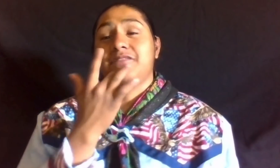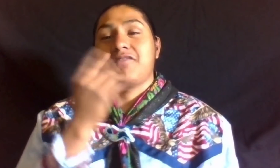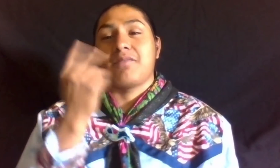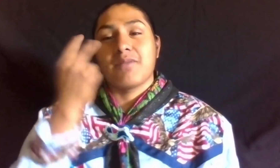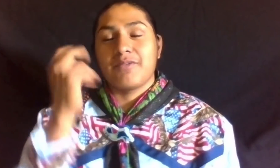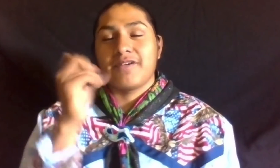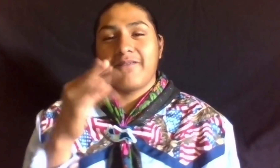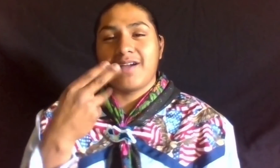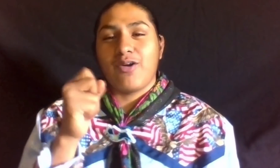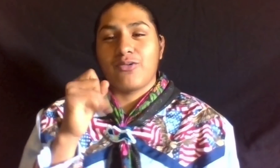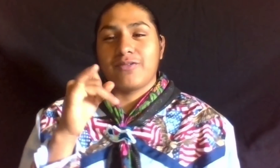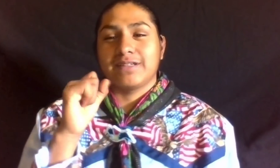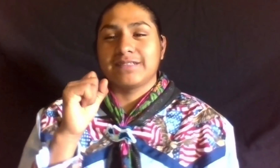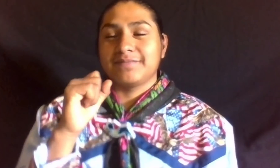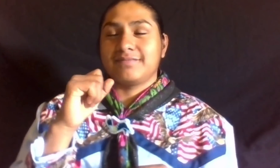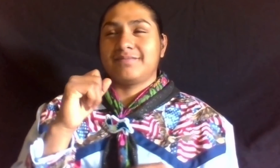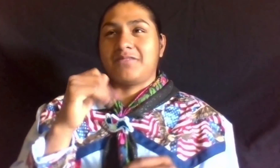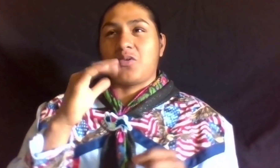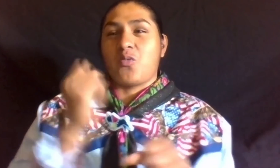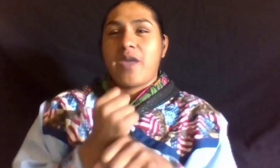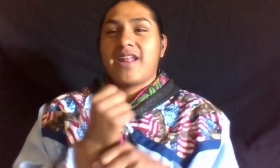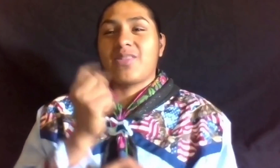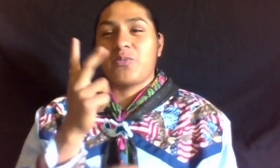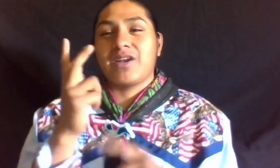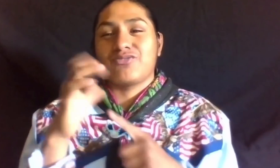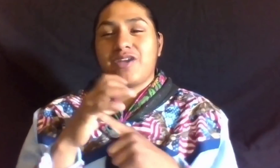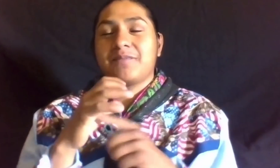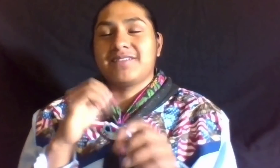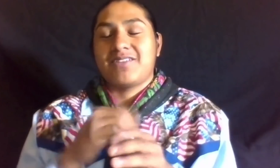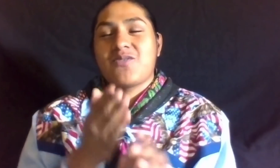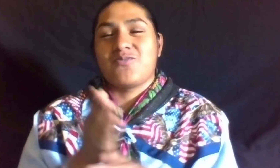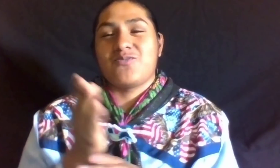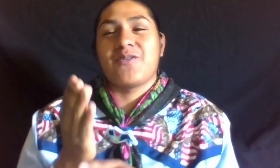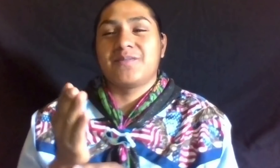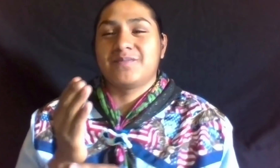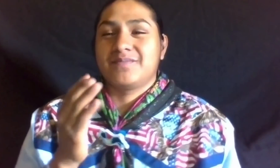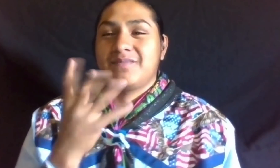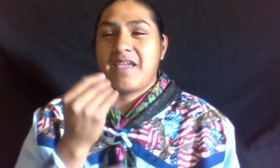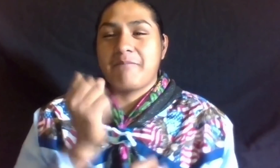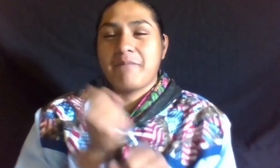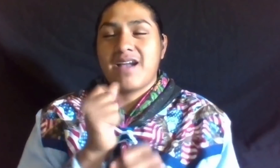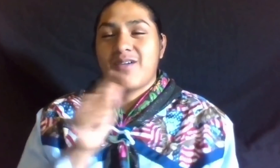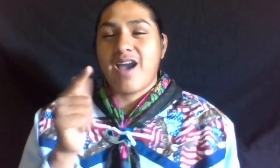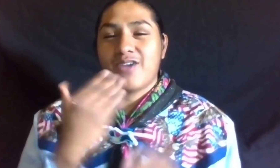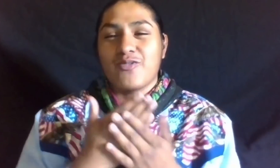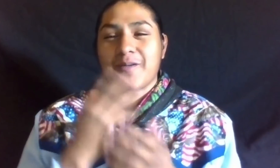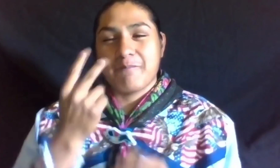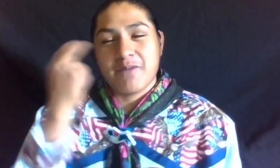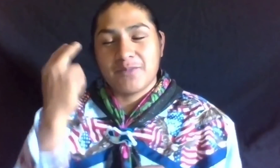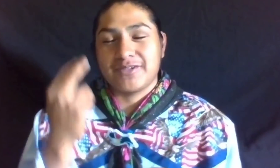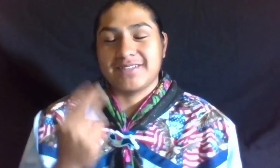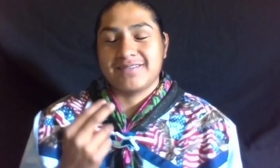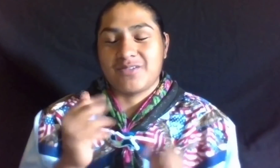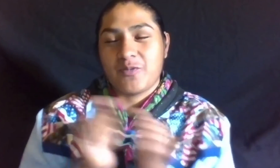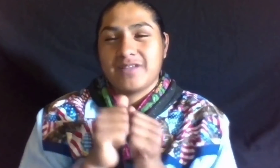MY FAVORITE MEMORY OF HIGH SCHOOL IS WINNING THREE STRAIGHT CHAMPIONSHIPS IN A ROW AND MAKING GREAT MEMORIES WITH MY FRIENDS.